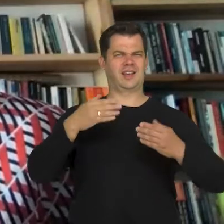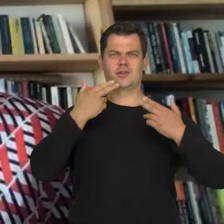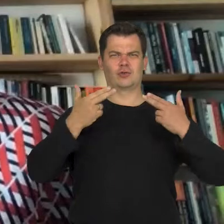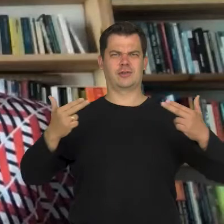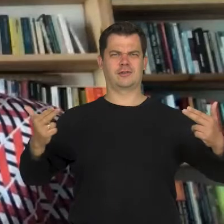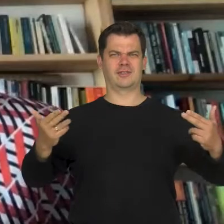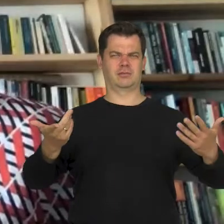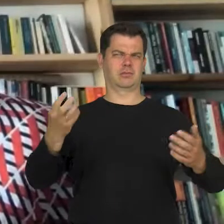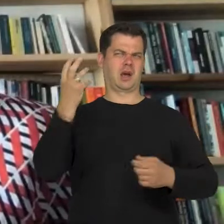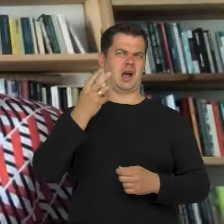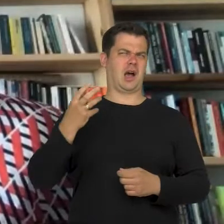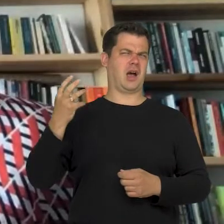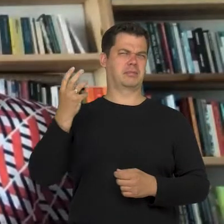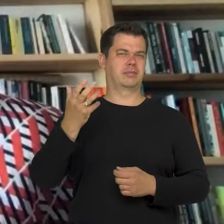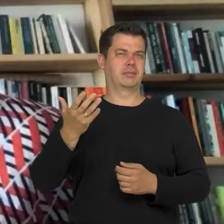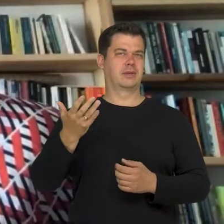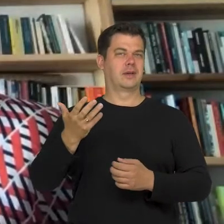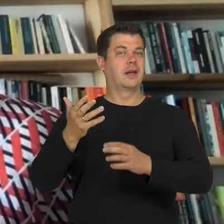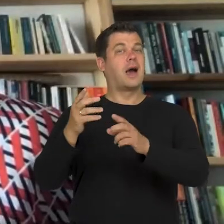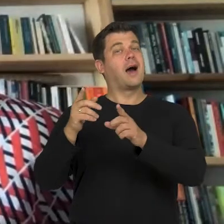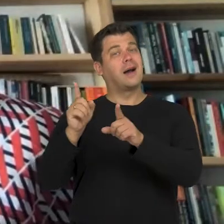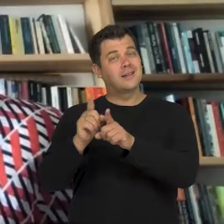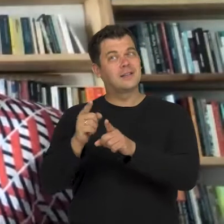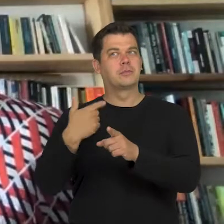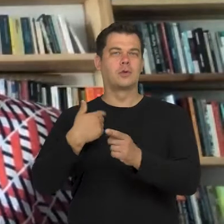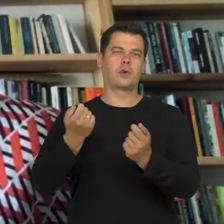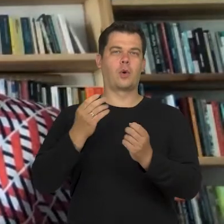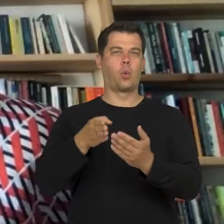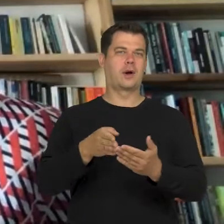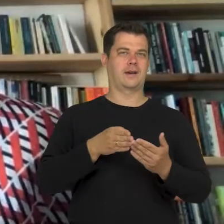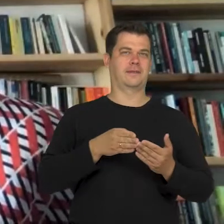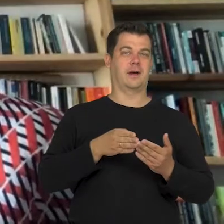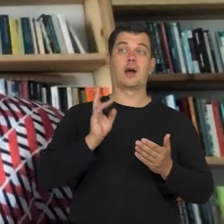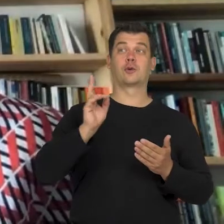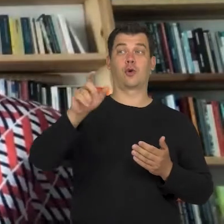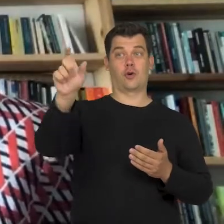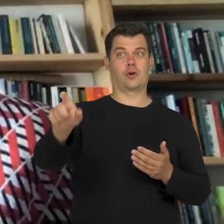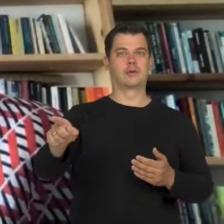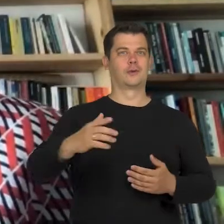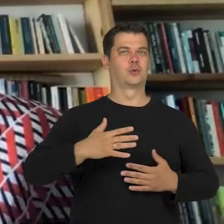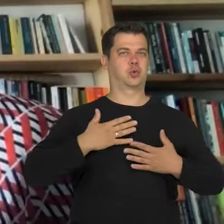there is a notion that we do it from a hiding and the person we are staring at feels that look.